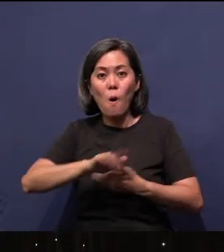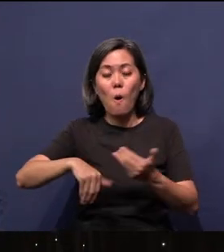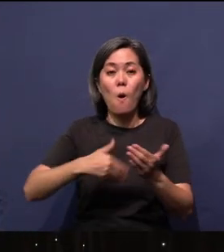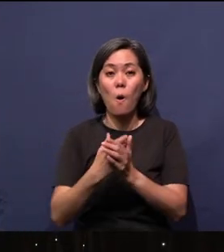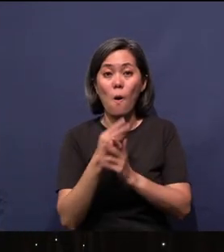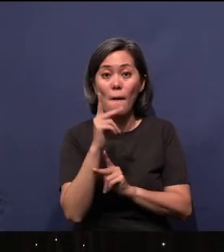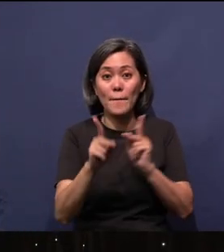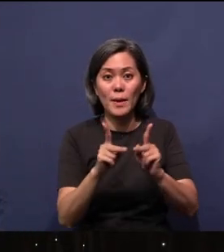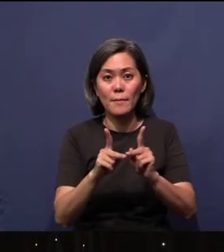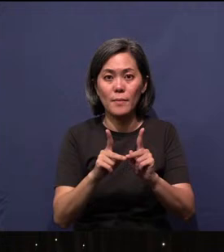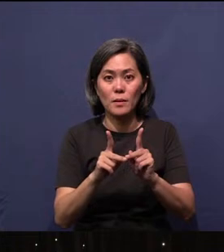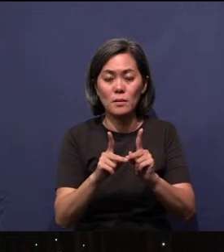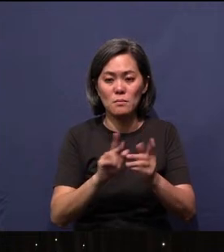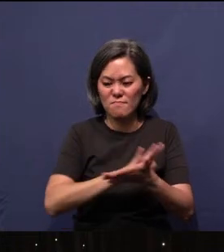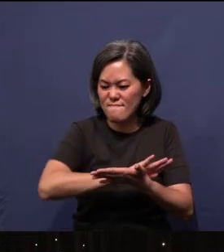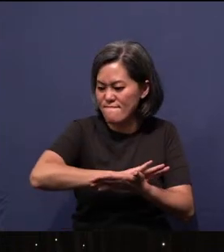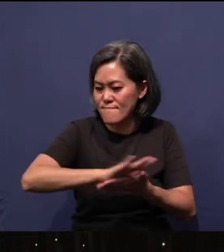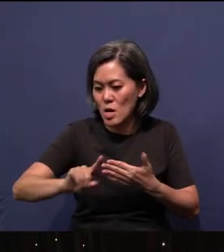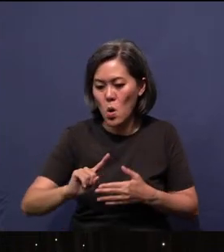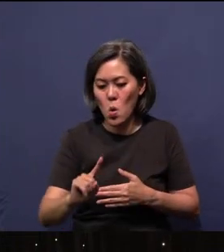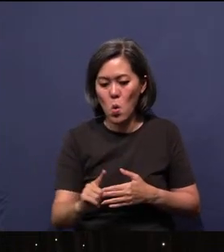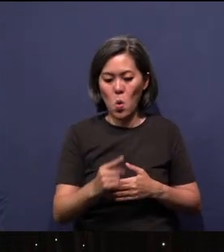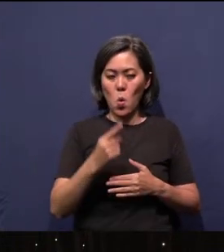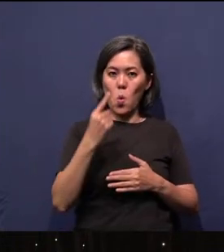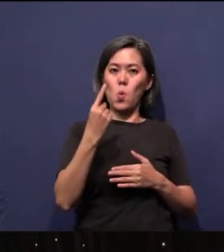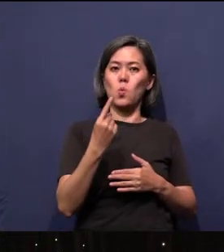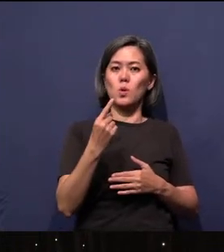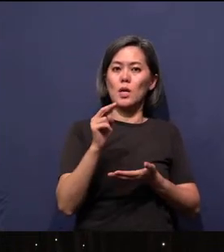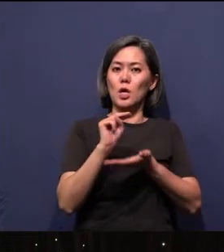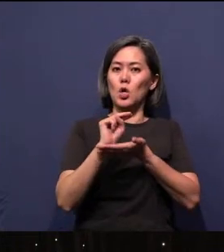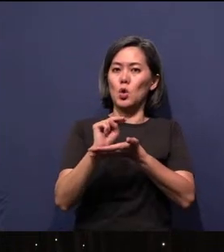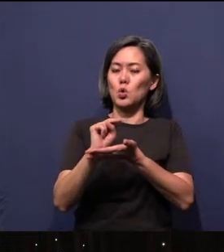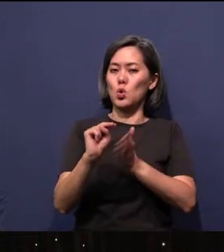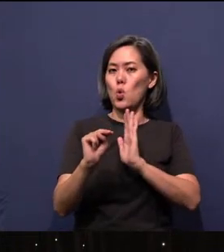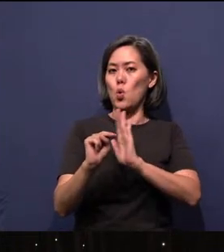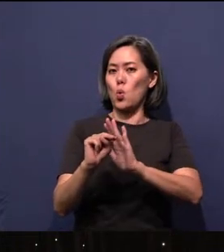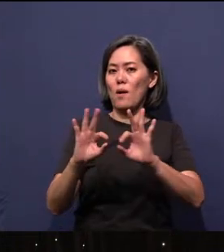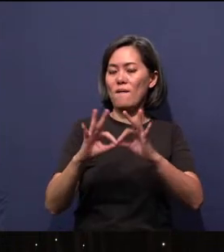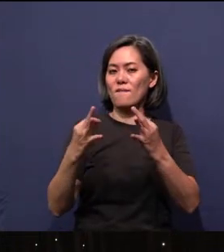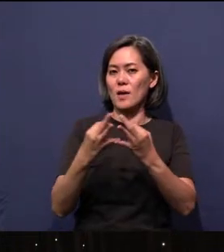the earth except for the family of Noah, because they are righteous.”